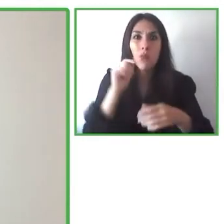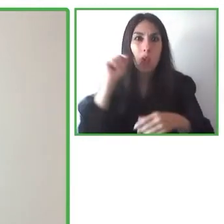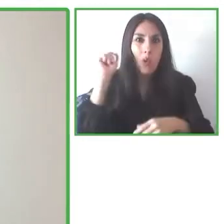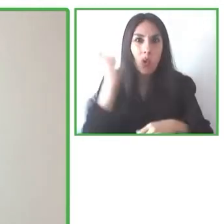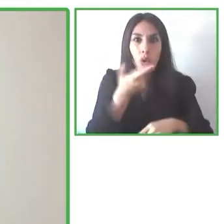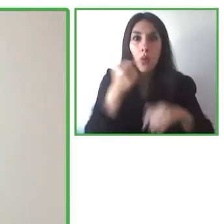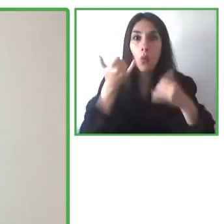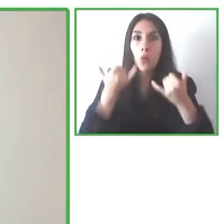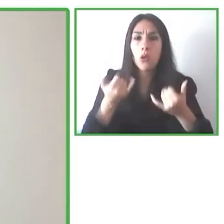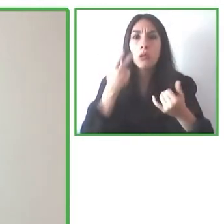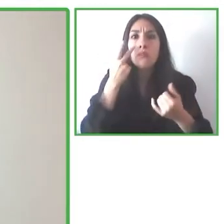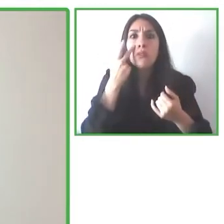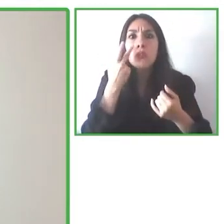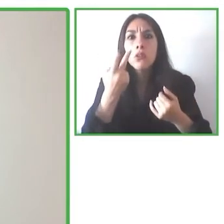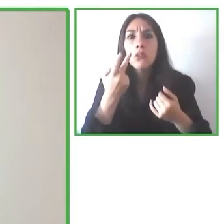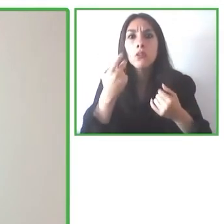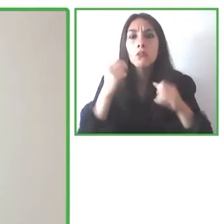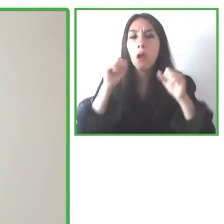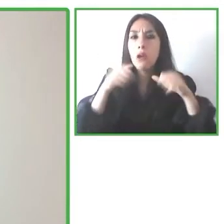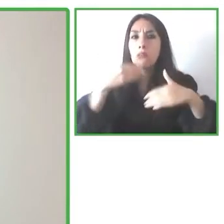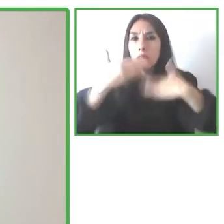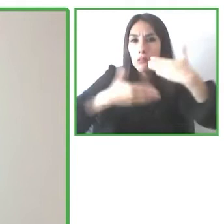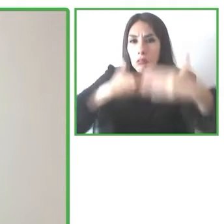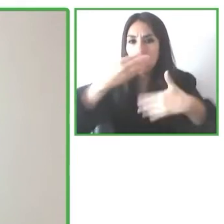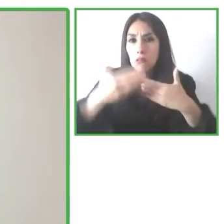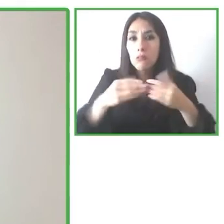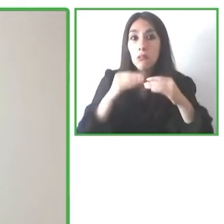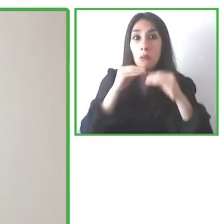and that's what we're trying to do here is to try and solve those day-to-day problems